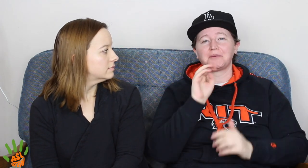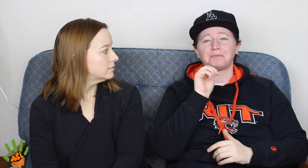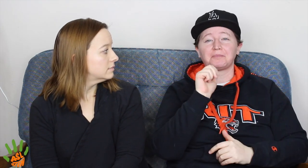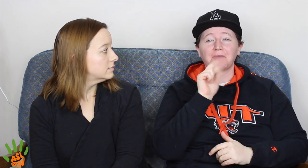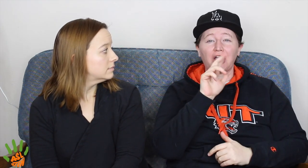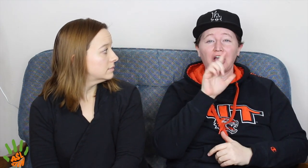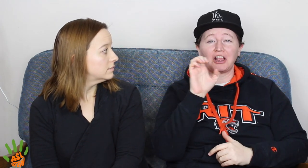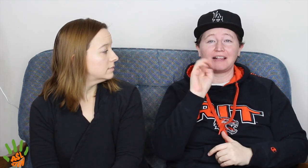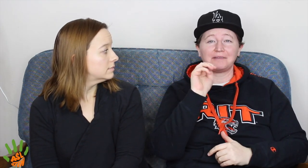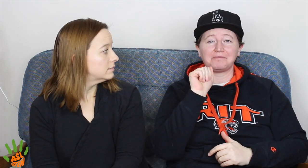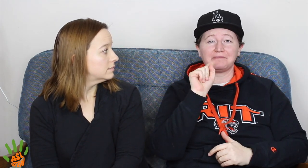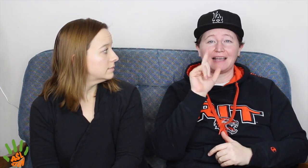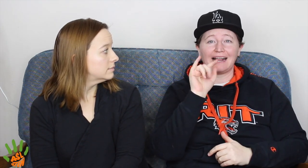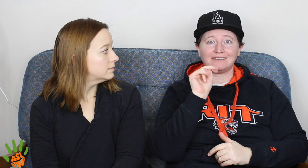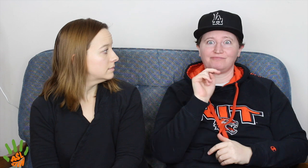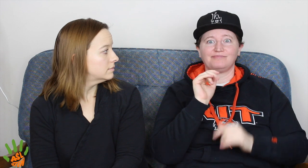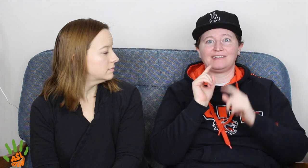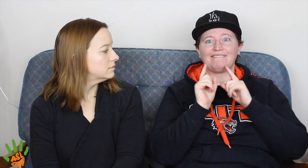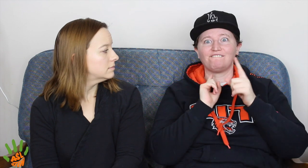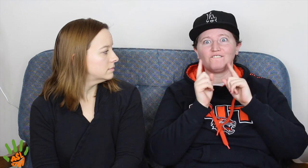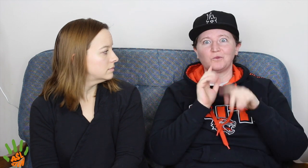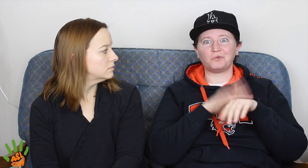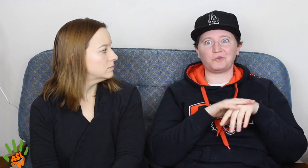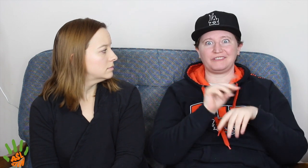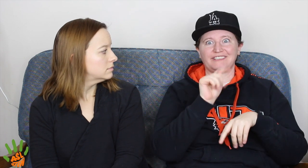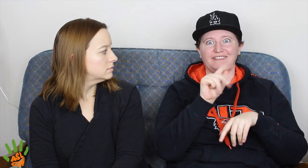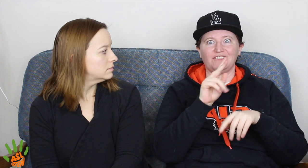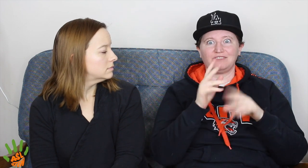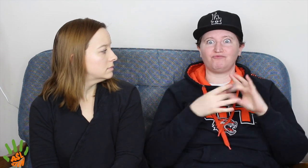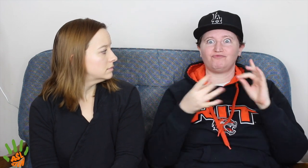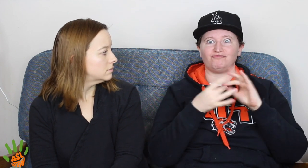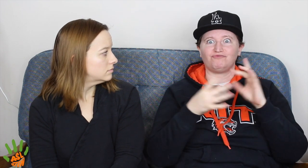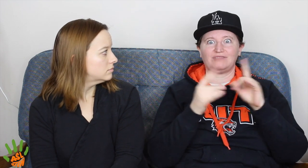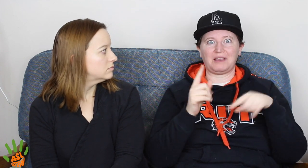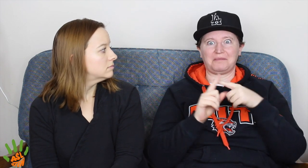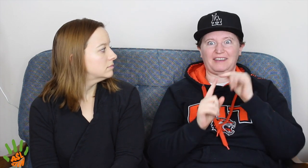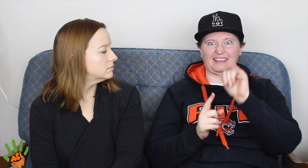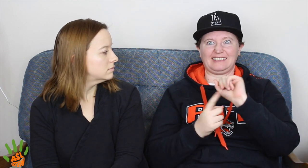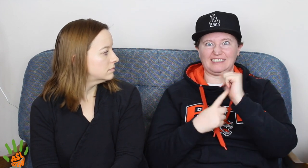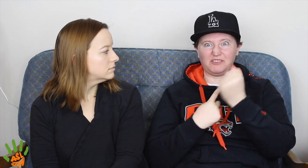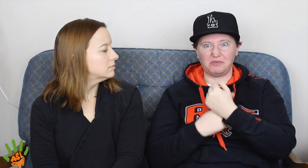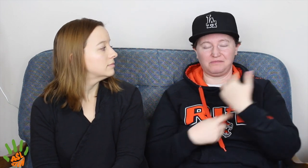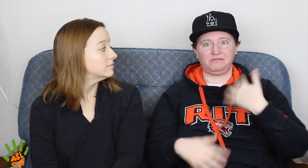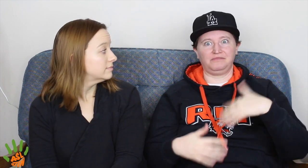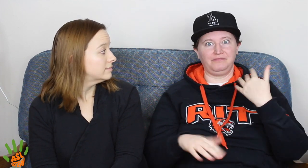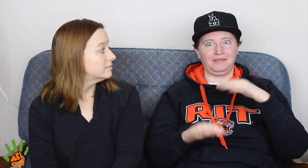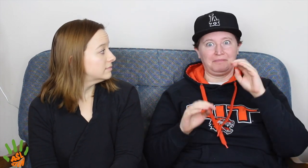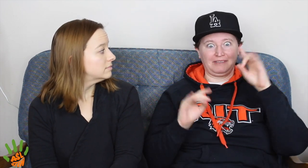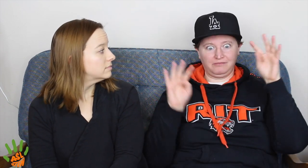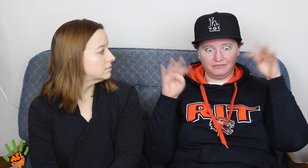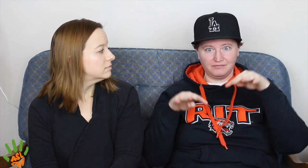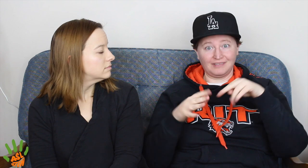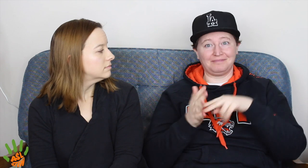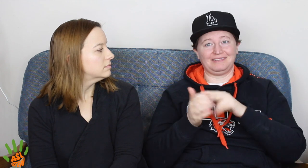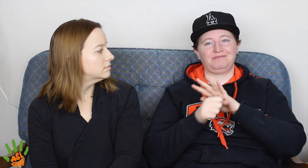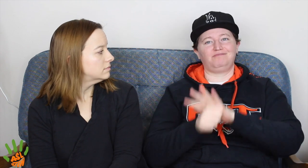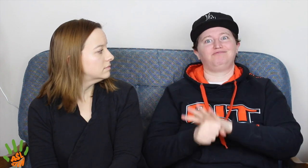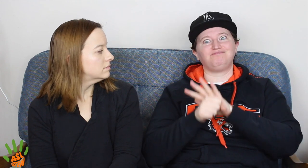that they had the famous actress Marlee Matlin, she was actually interviewed on TV concerning what was going on at the protest.